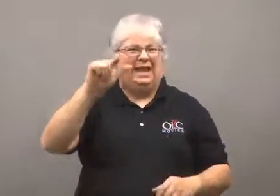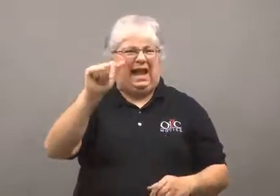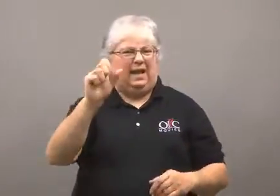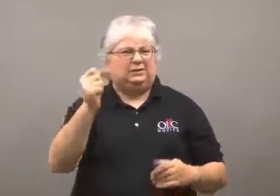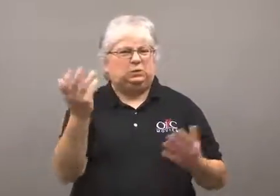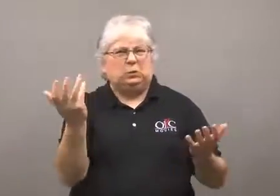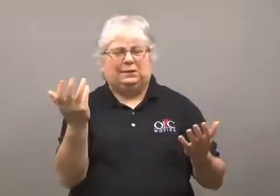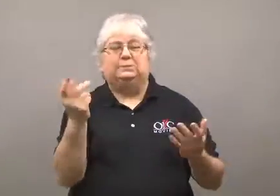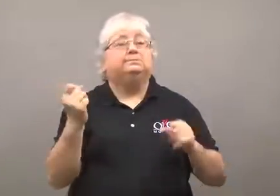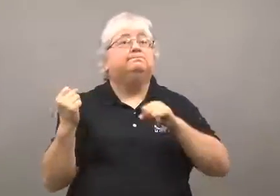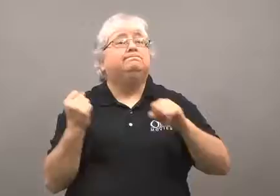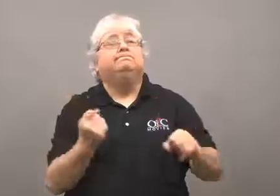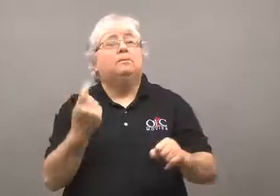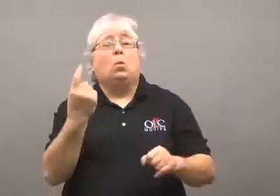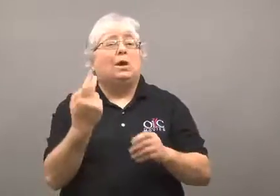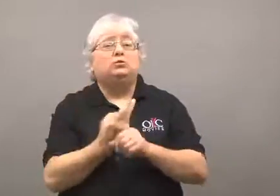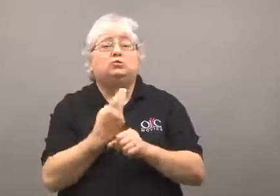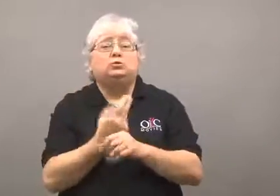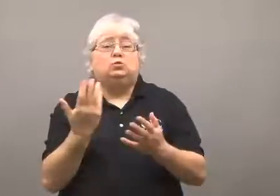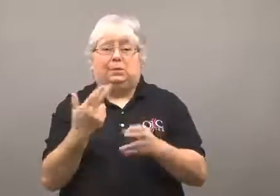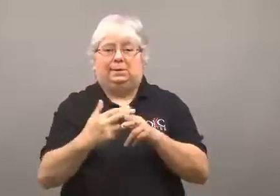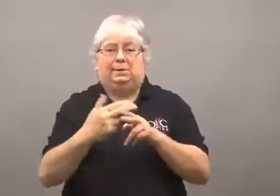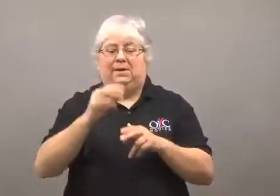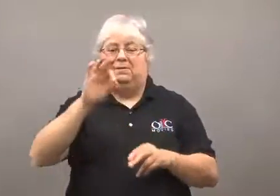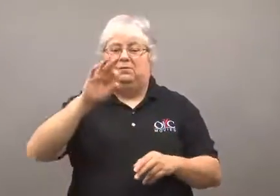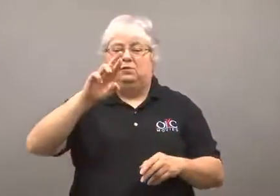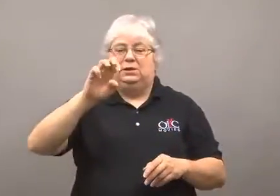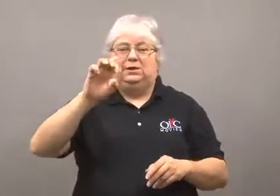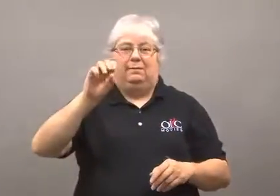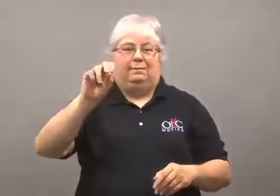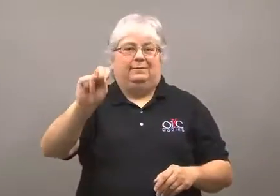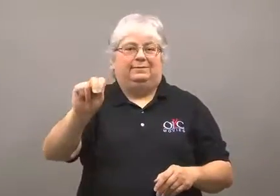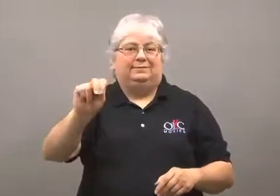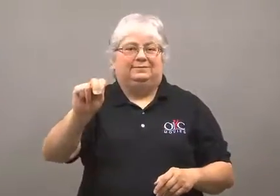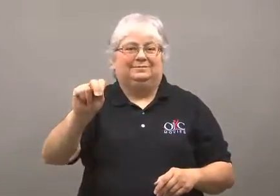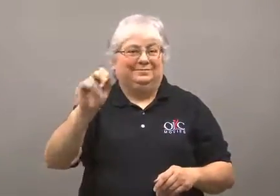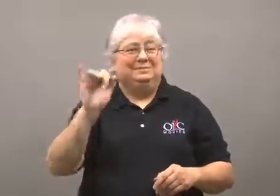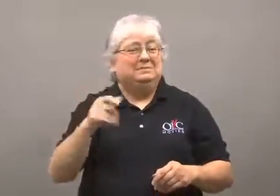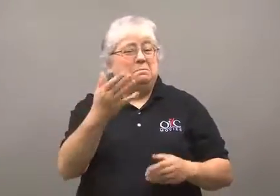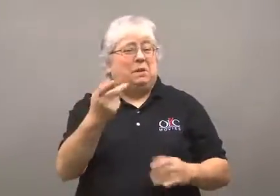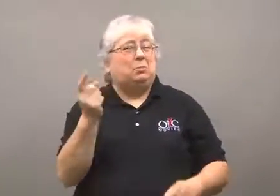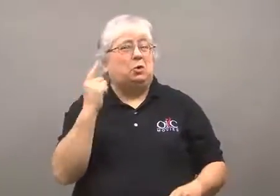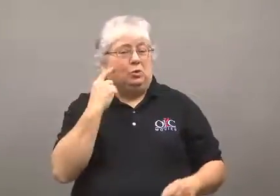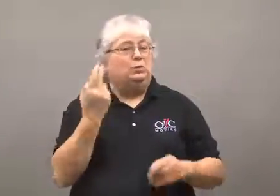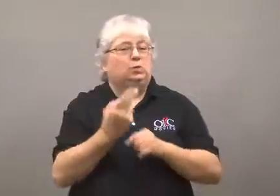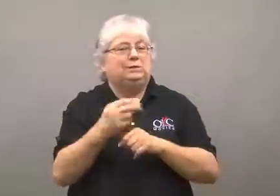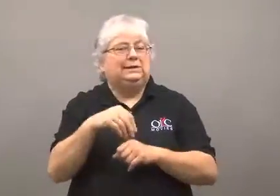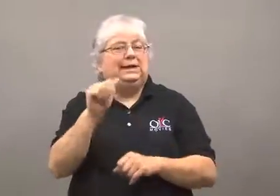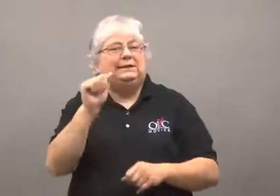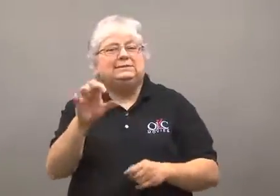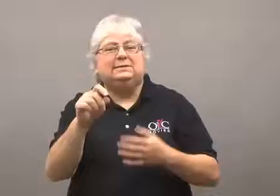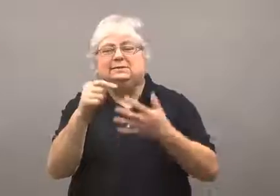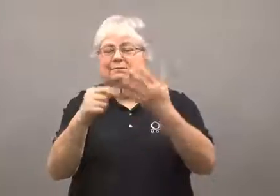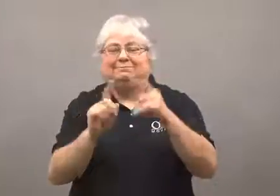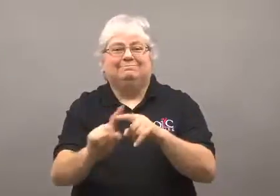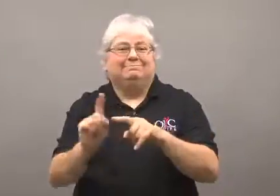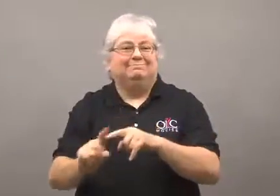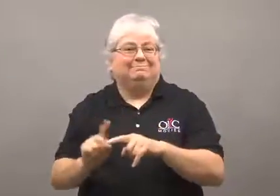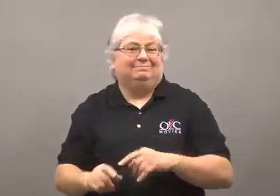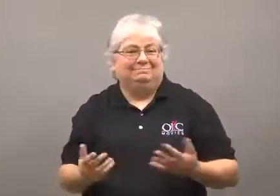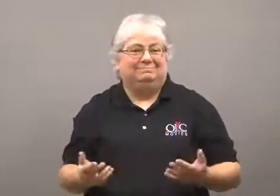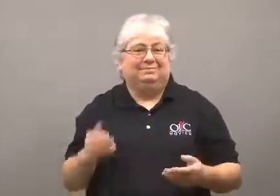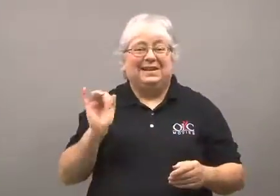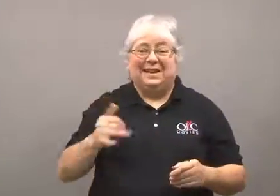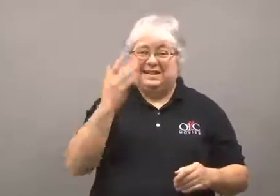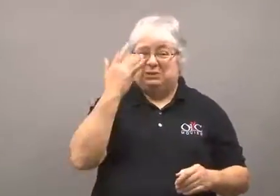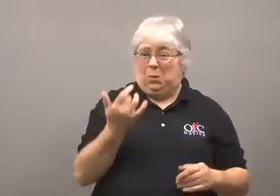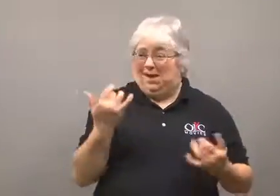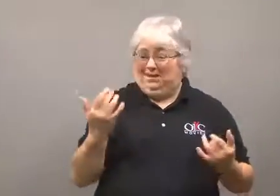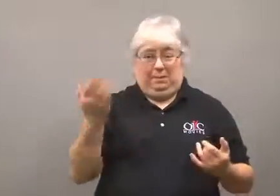The main culprit is the gas Freon, commonly used in air conditioners and such.